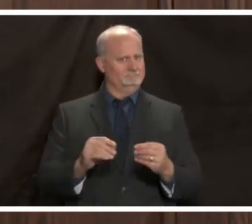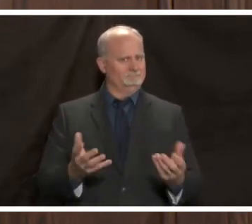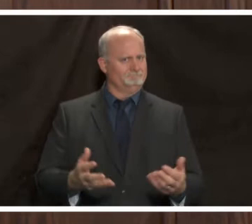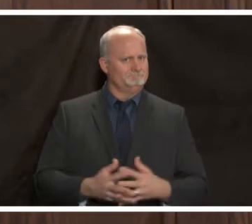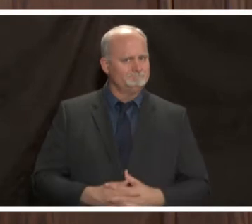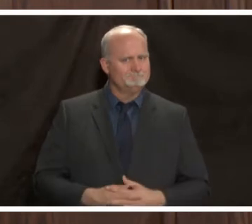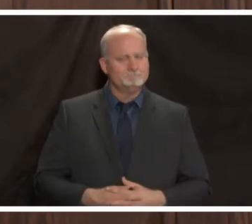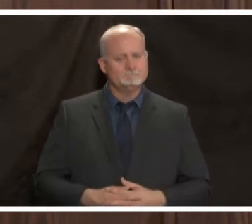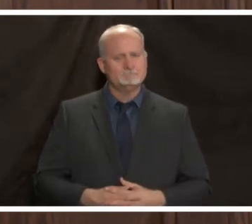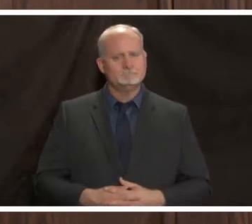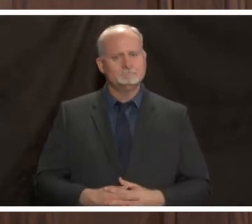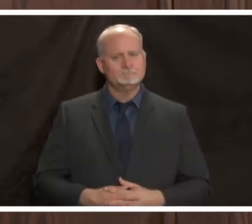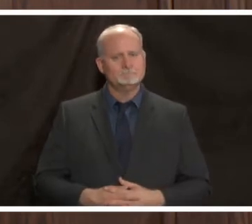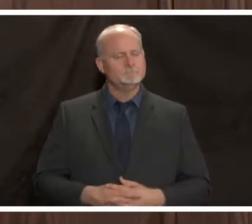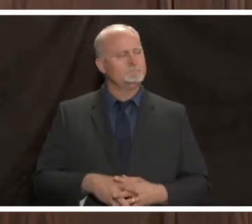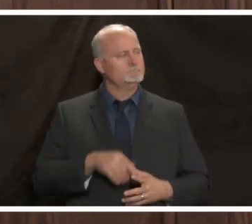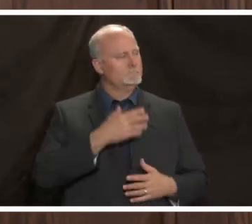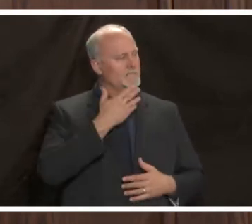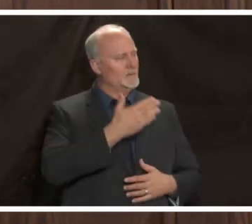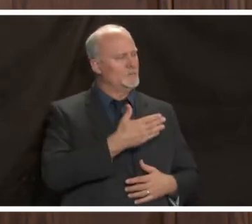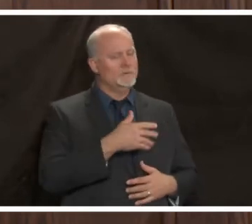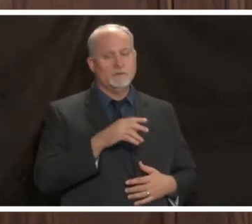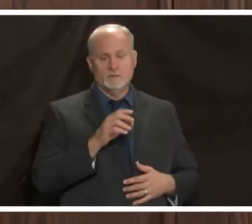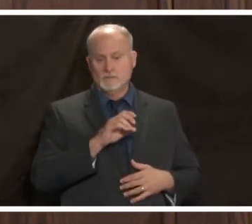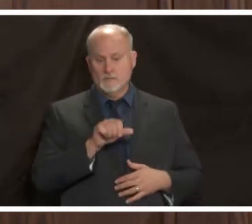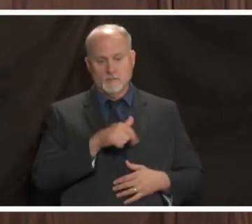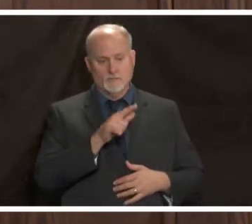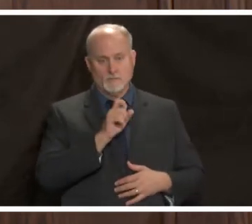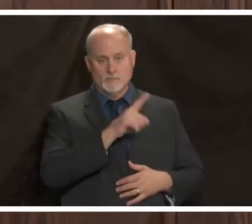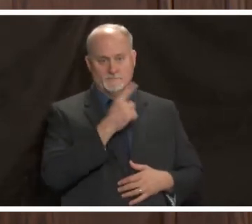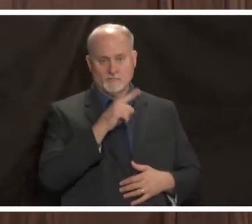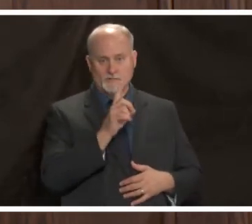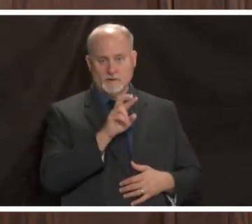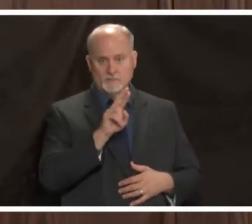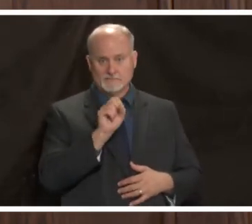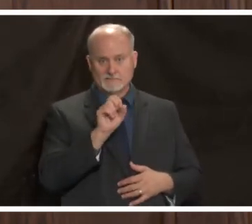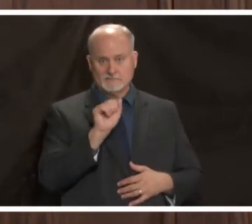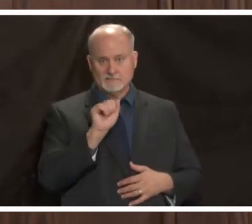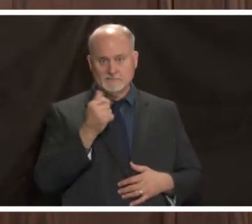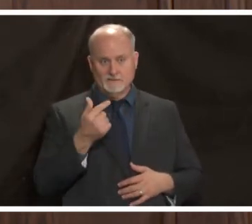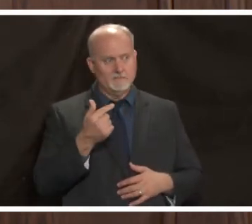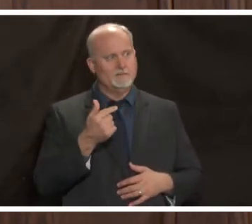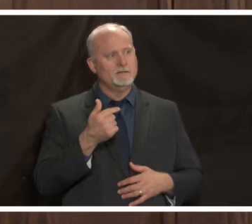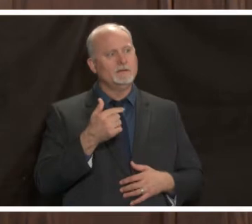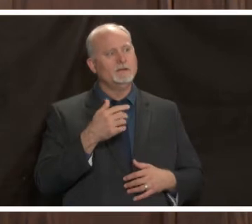thank you um if there are no other questions for dr saag i know we've got a few for dr naf zigger